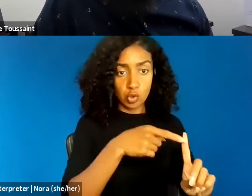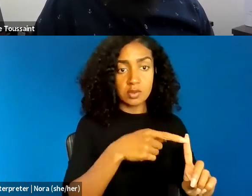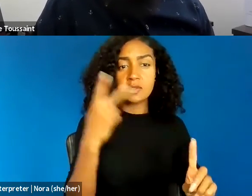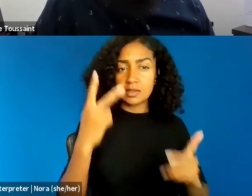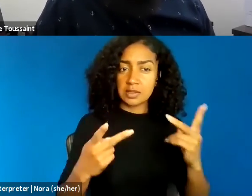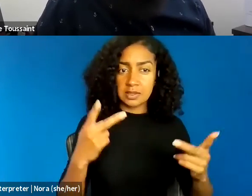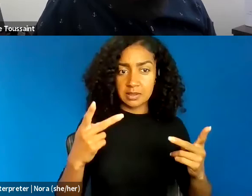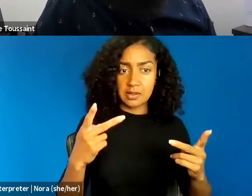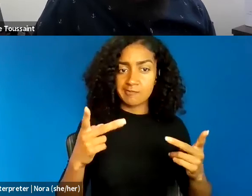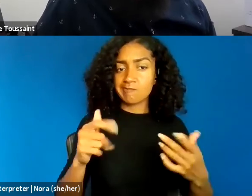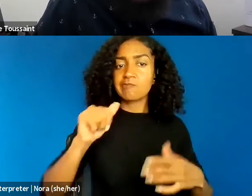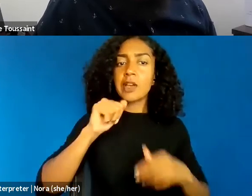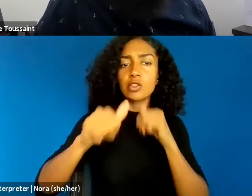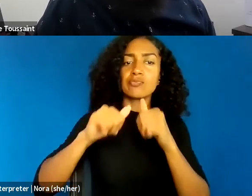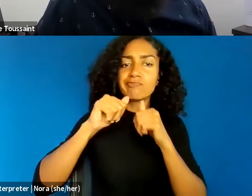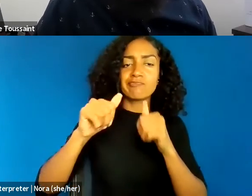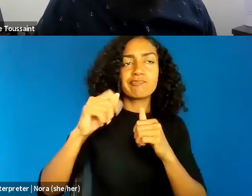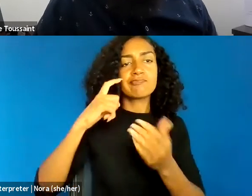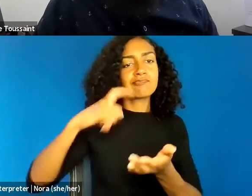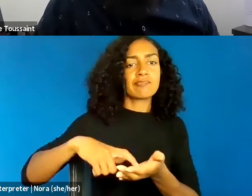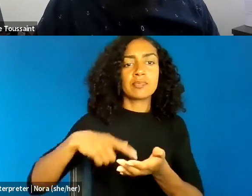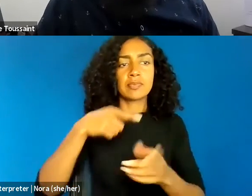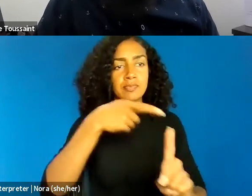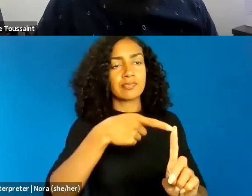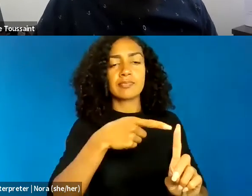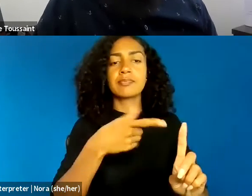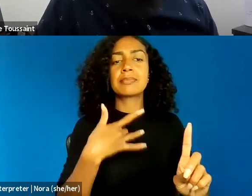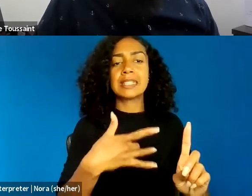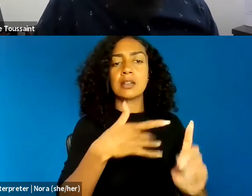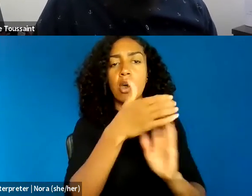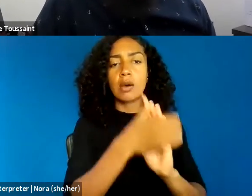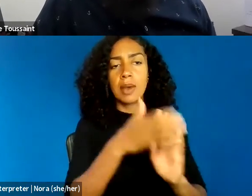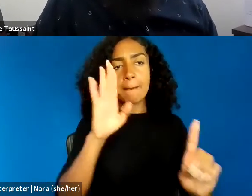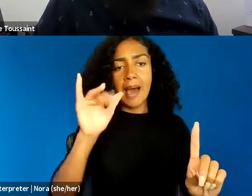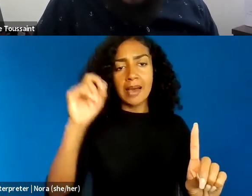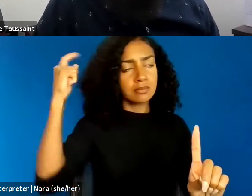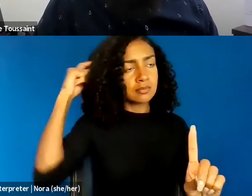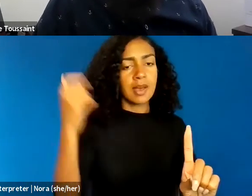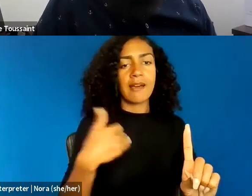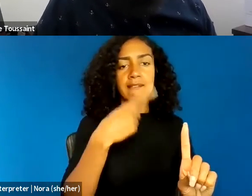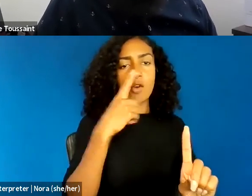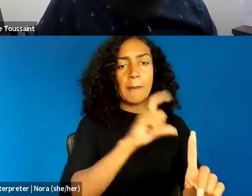of the prevalence of implicit racial bias among police officers altogether. Rather than question why police officers